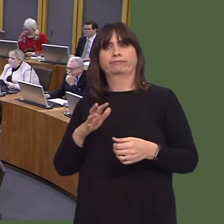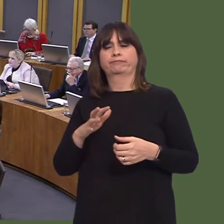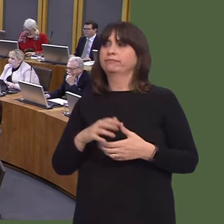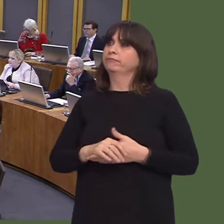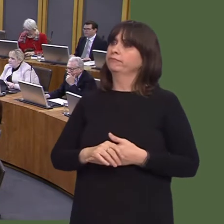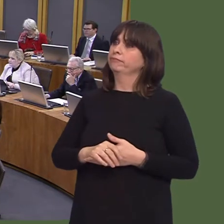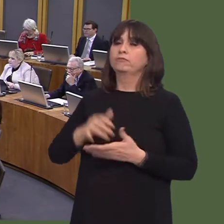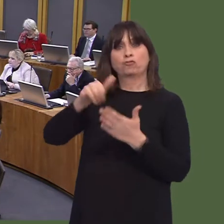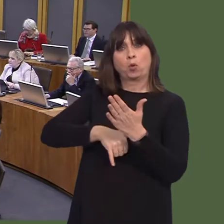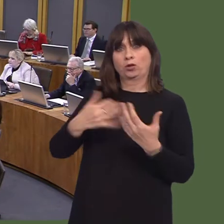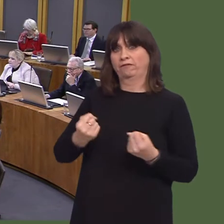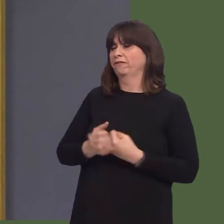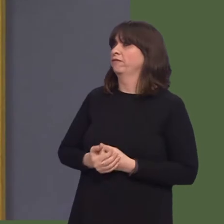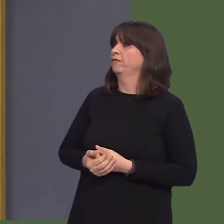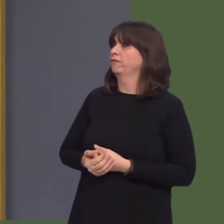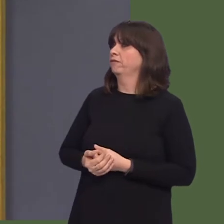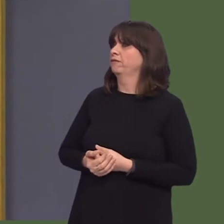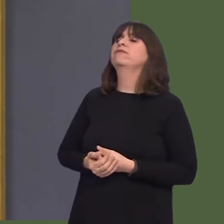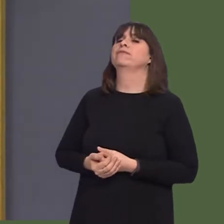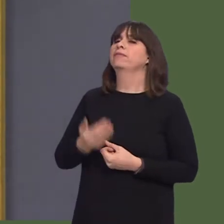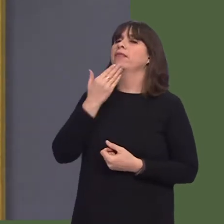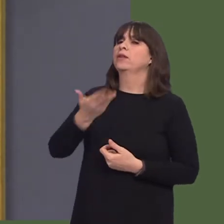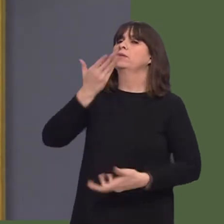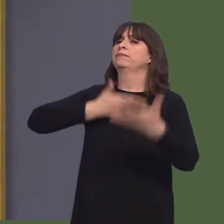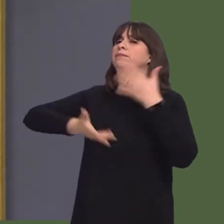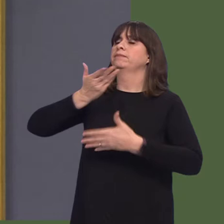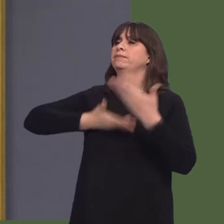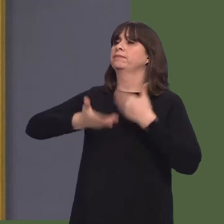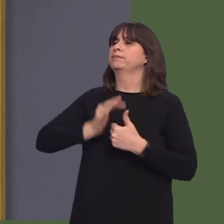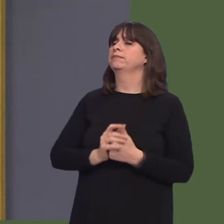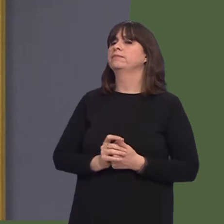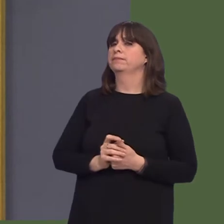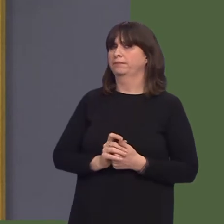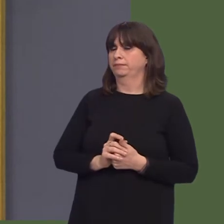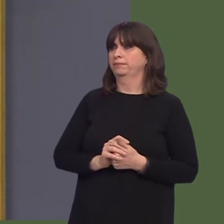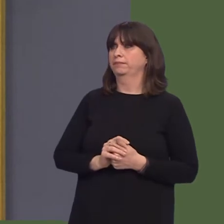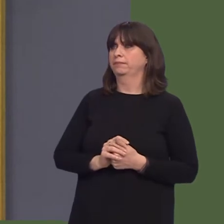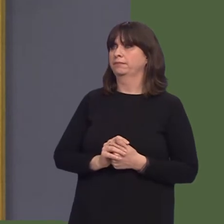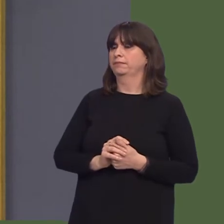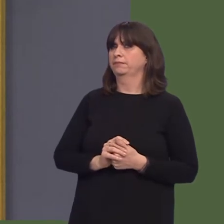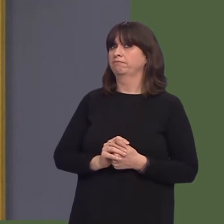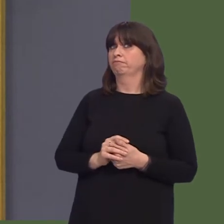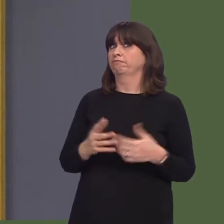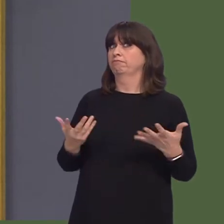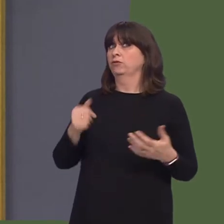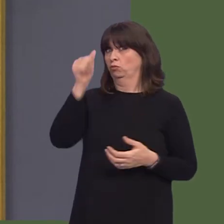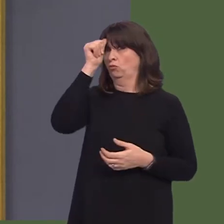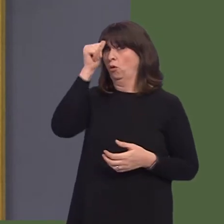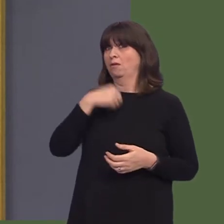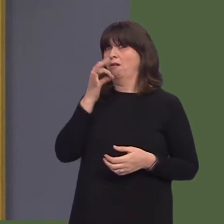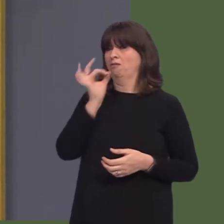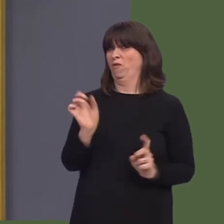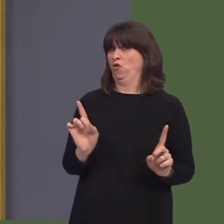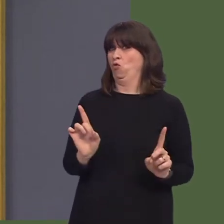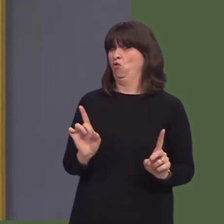We are not prepared as a Government to sell ourselves to the rest of the world on